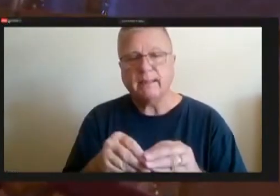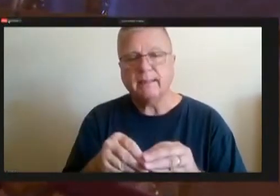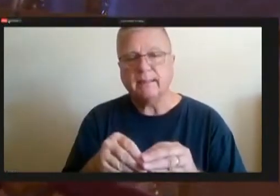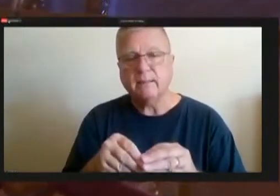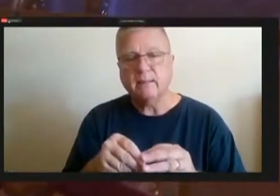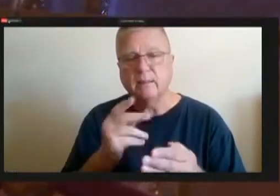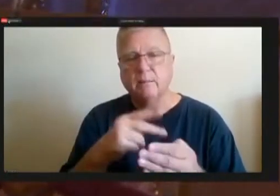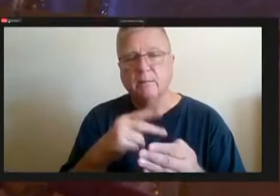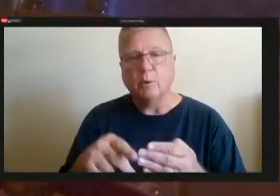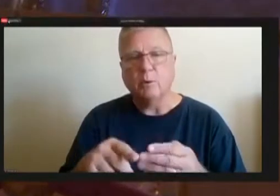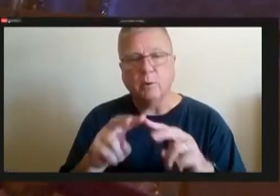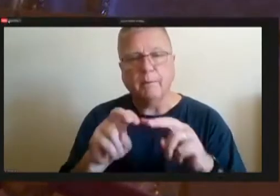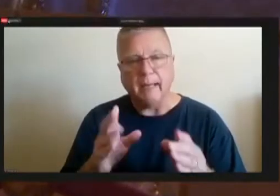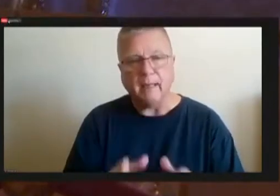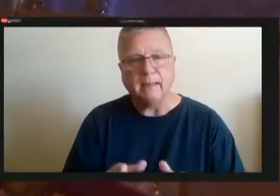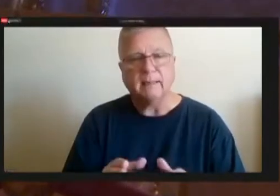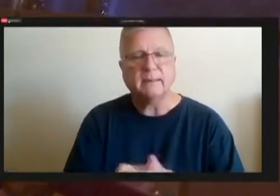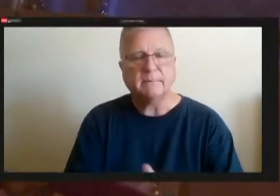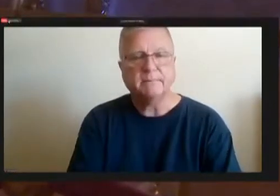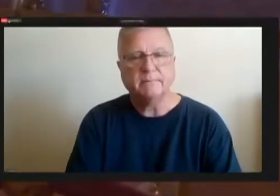into dummy.